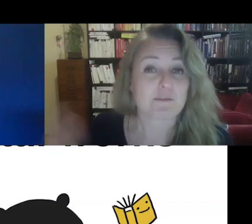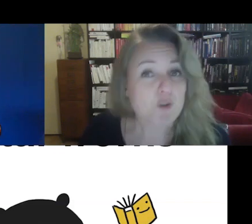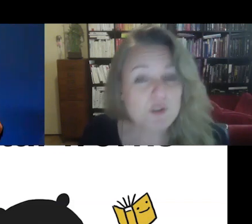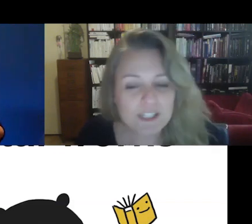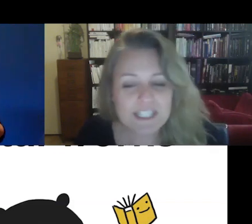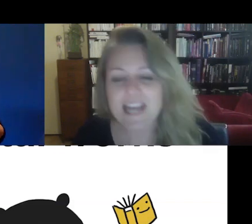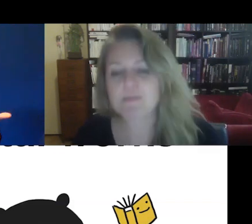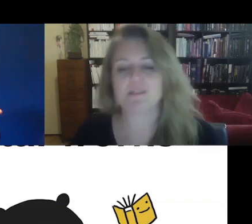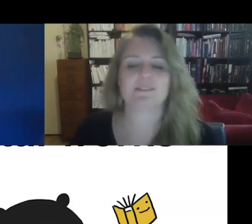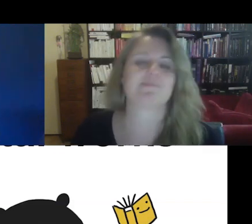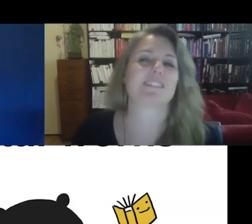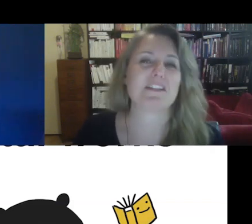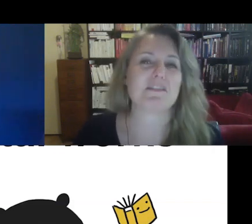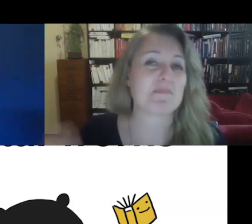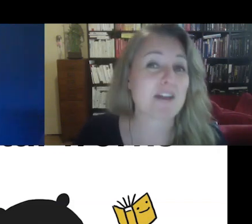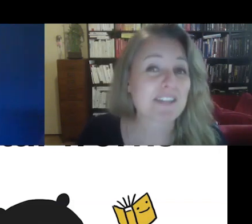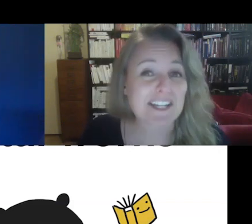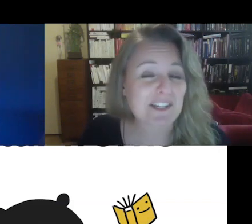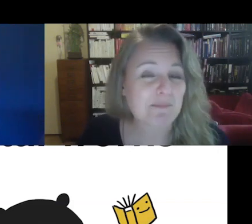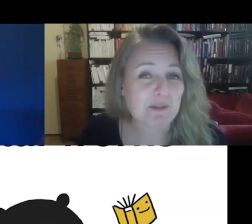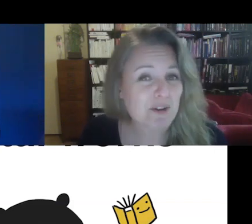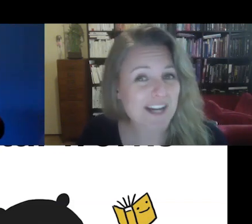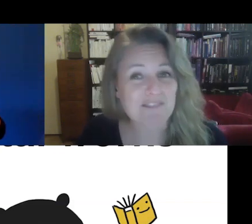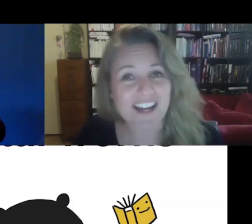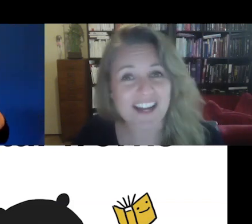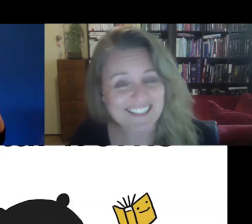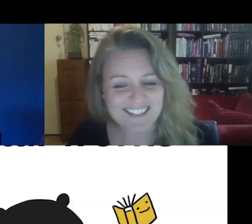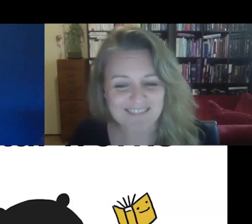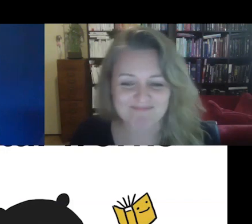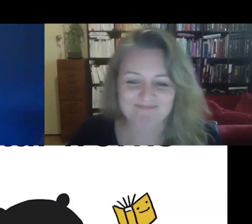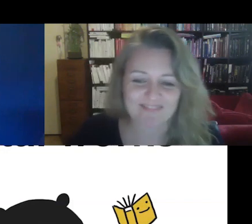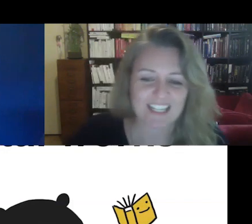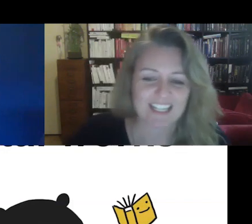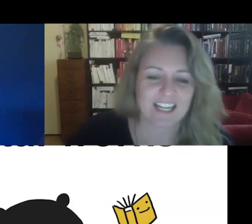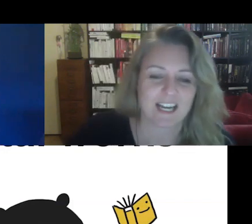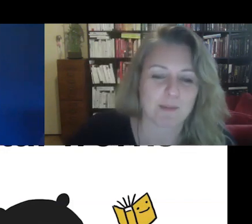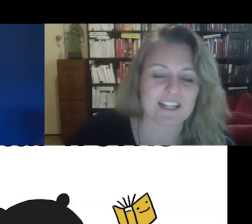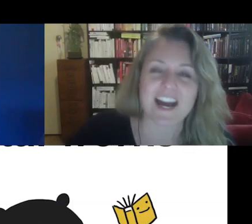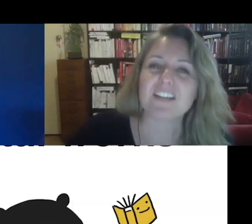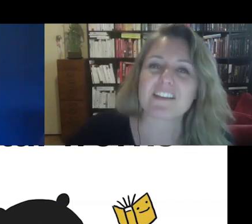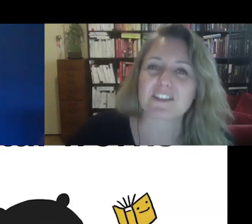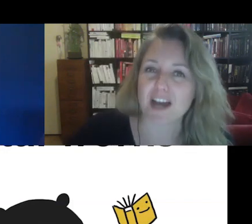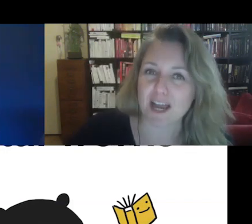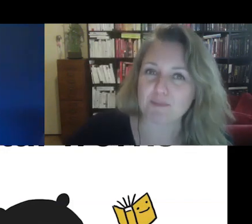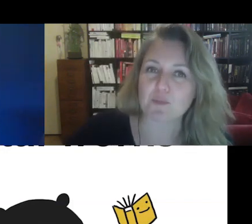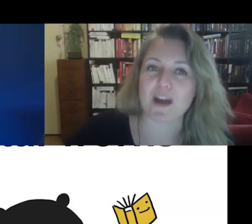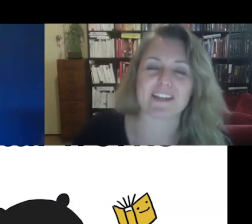food on the table and navigating bureaucrat events. Unlike times when